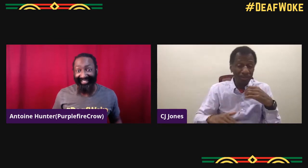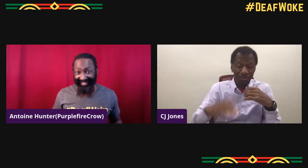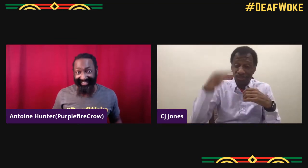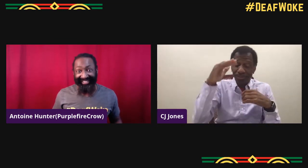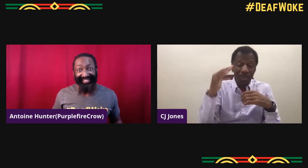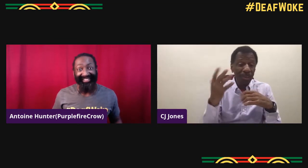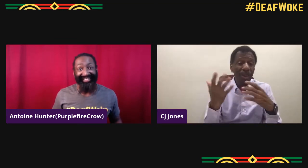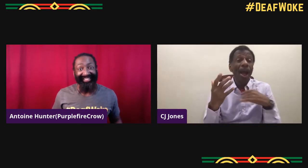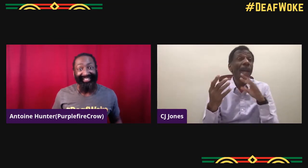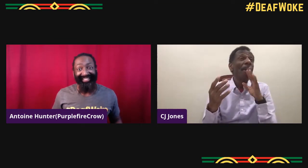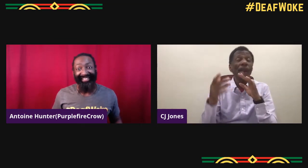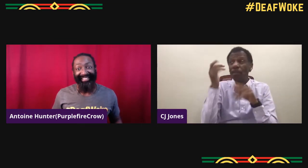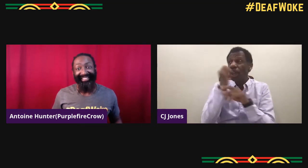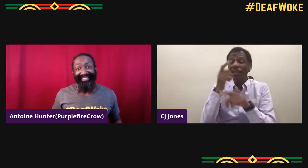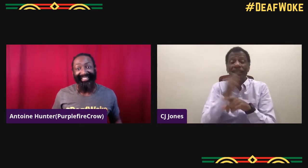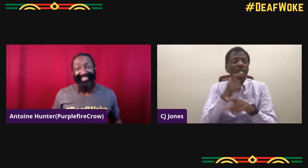I just grew up, my mom was signing,